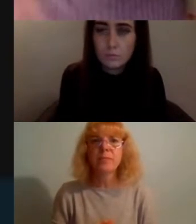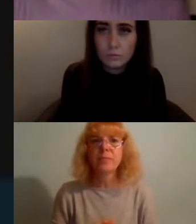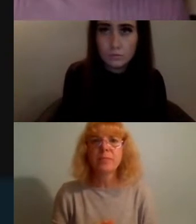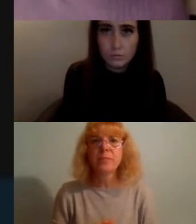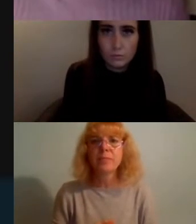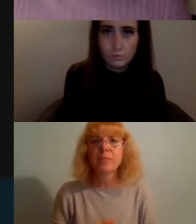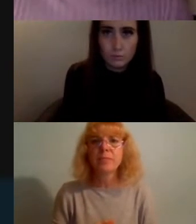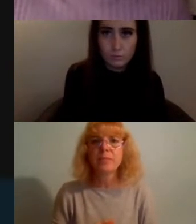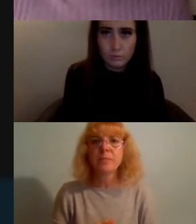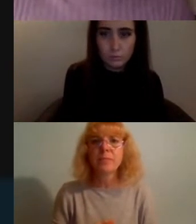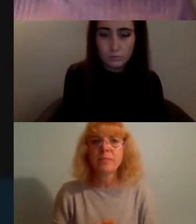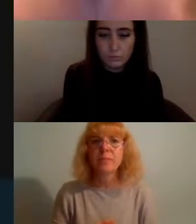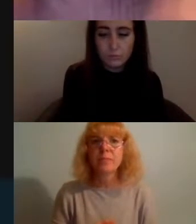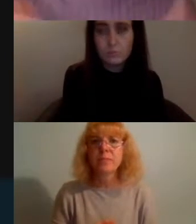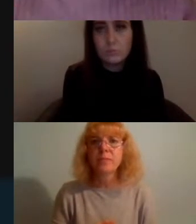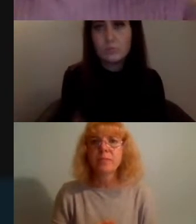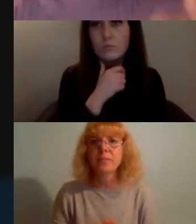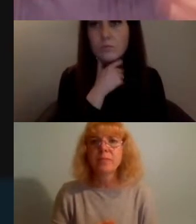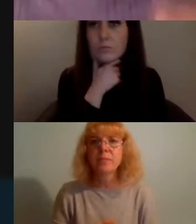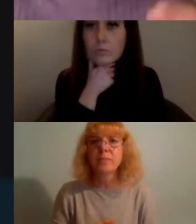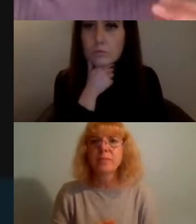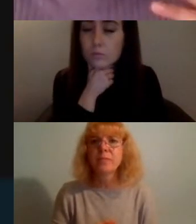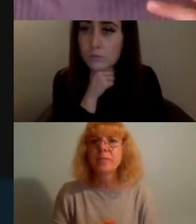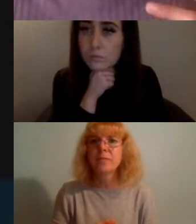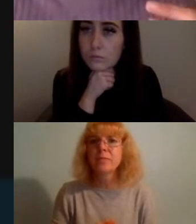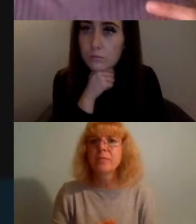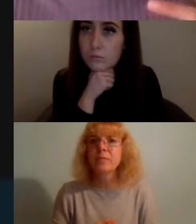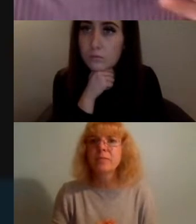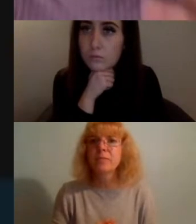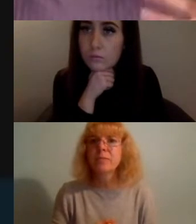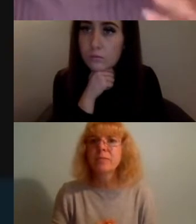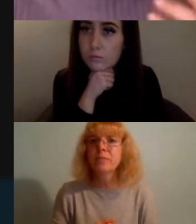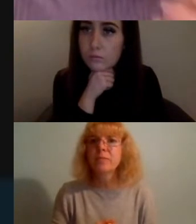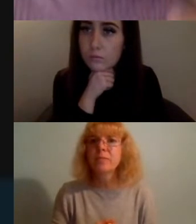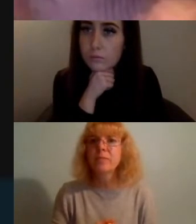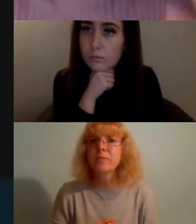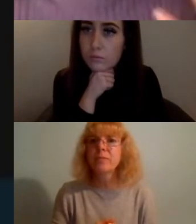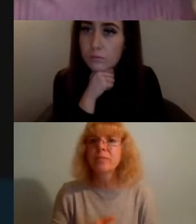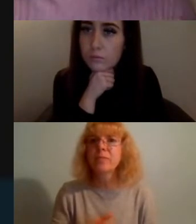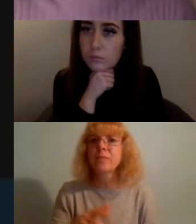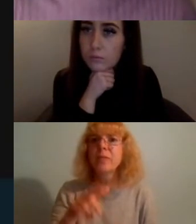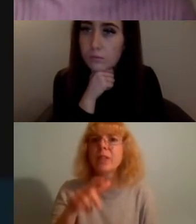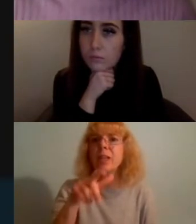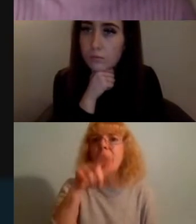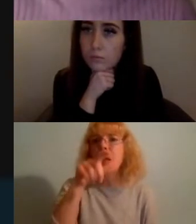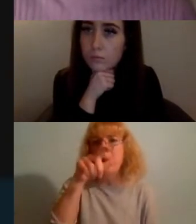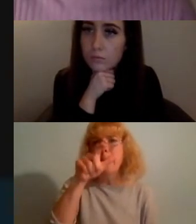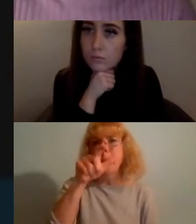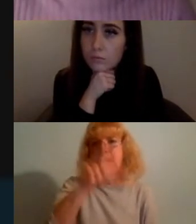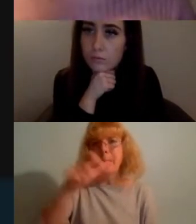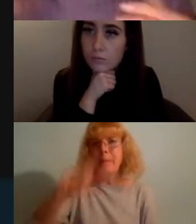yeah...it's all feeding into you know people's personas online as well and like how this can